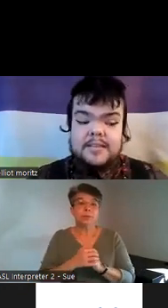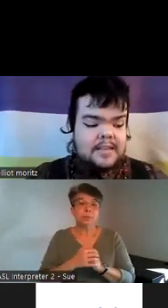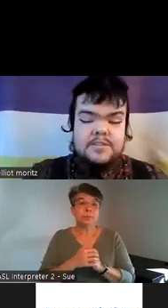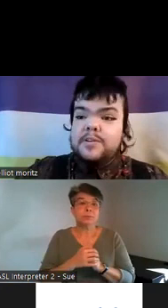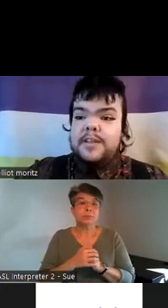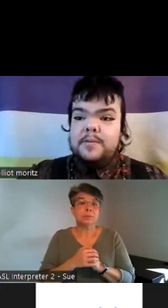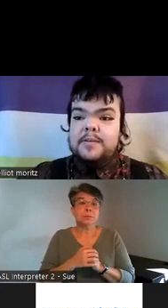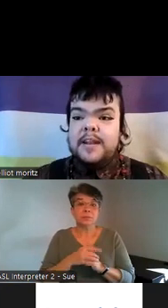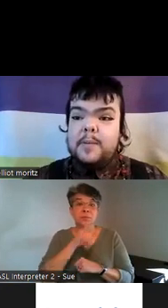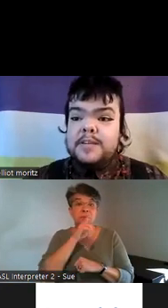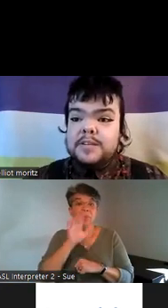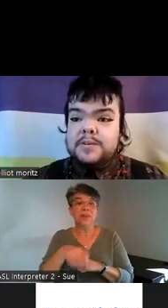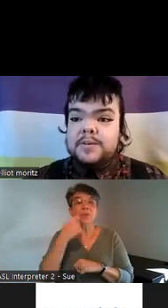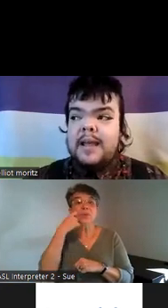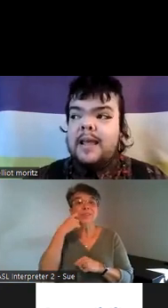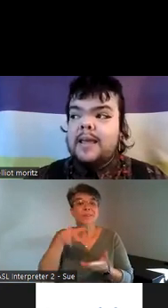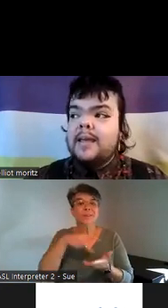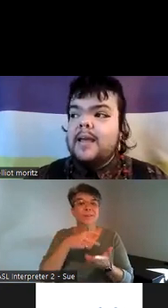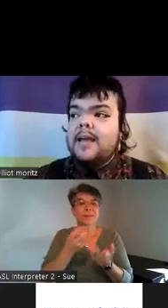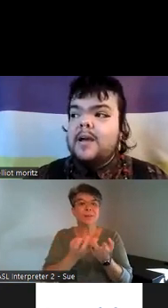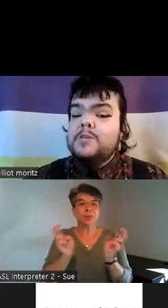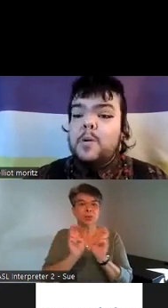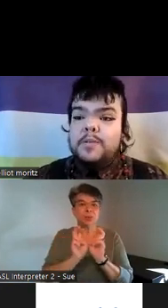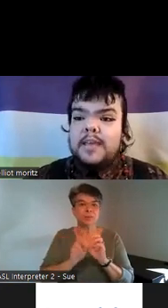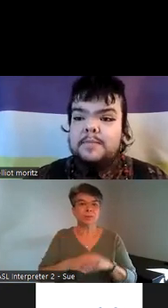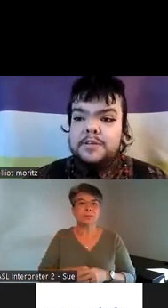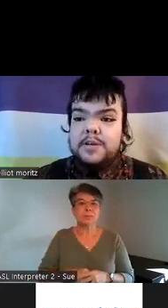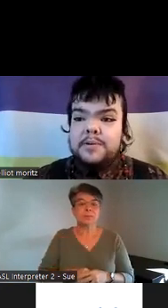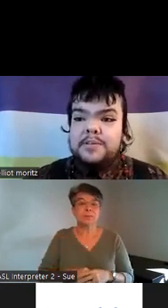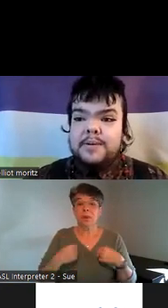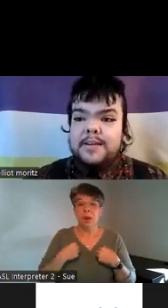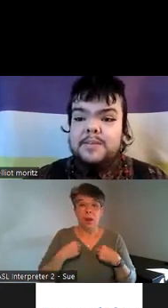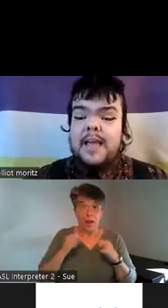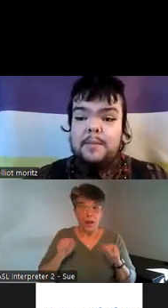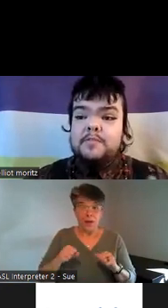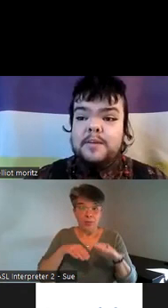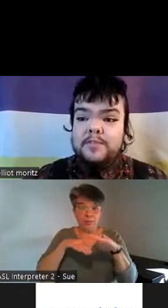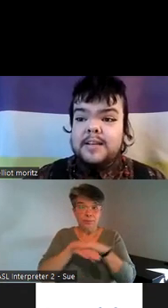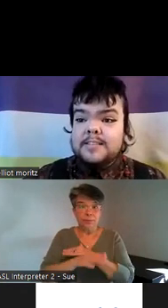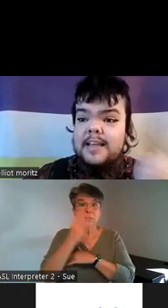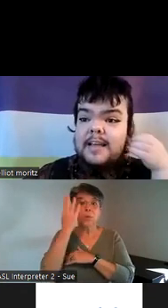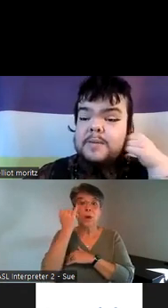dance circle that I that I went to and I was only able to go to it with the help of my friends I had